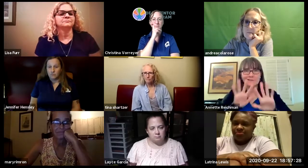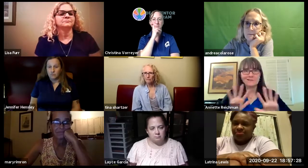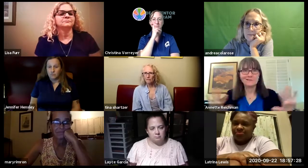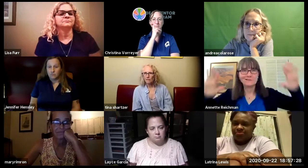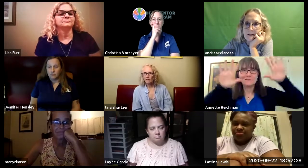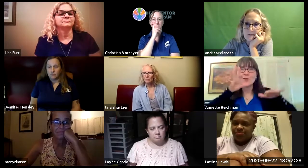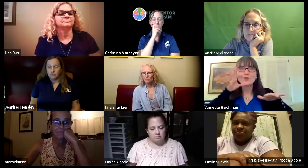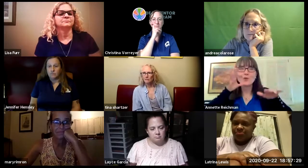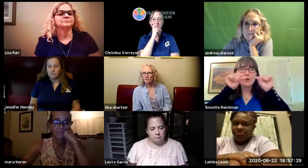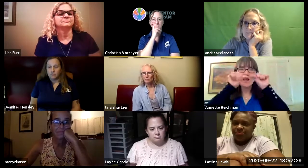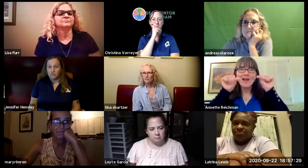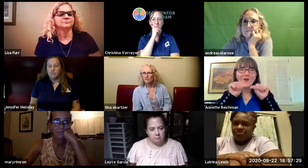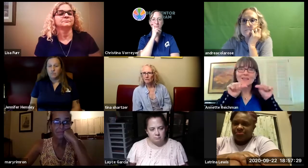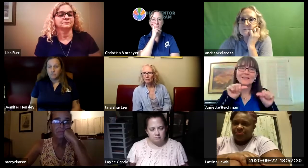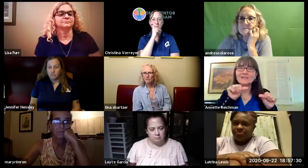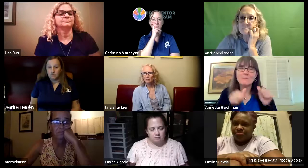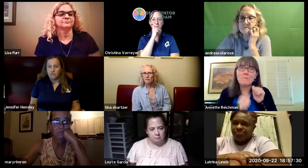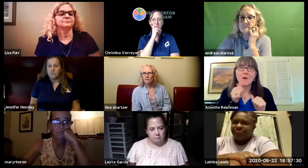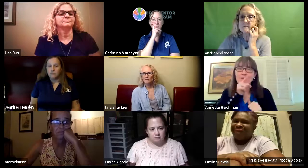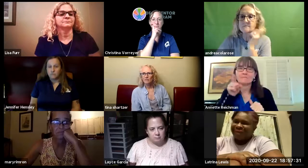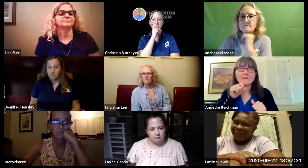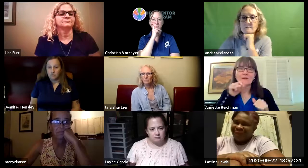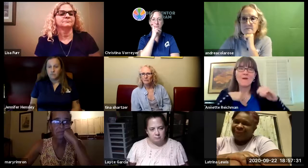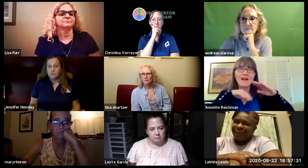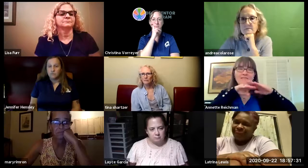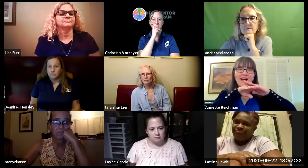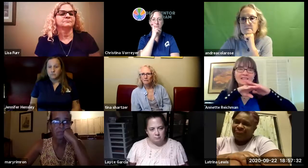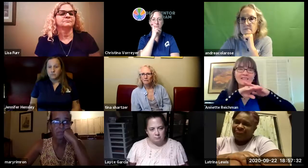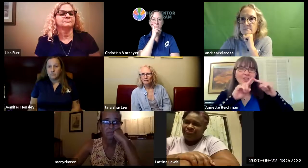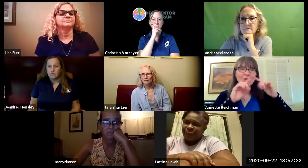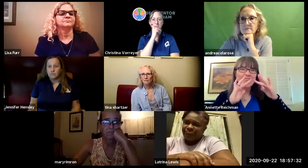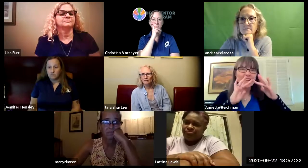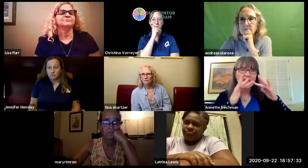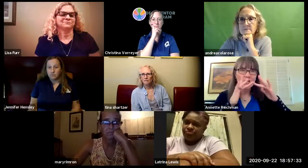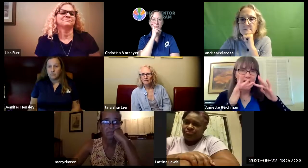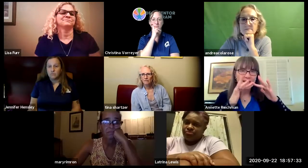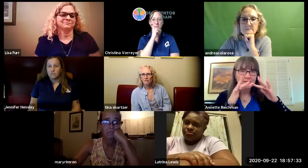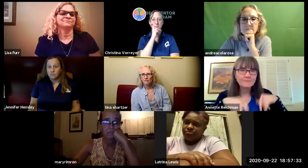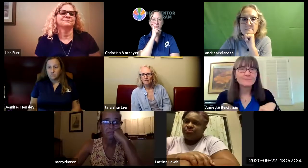dorm because of those families being out on